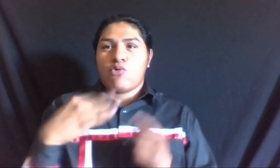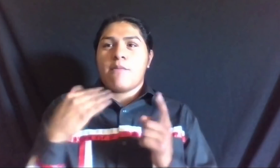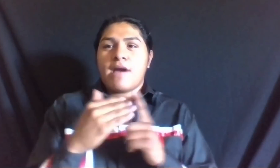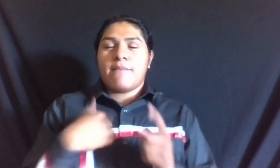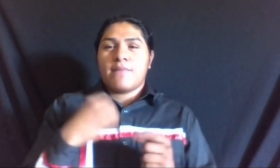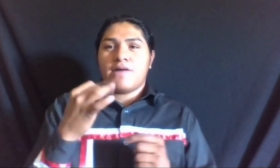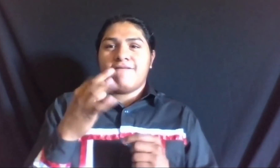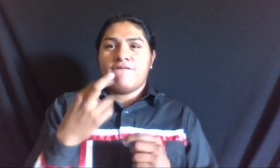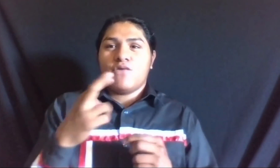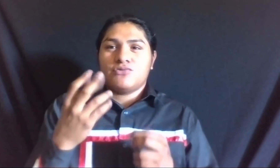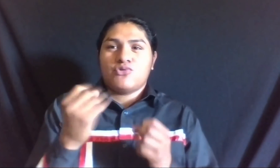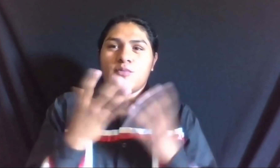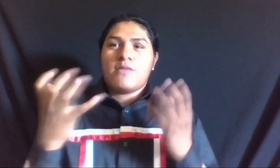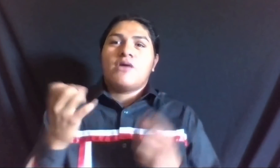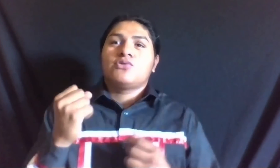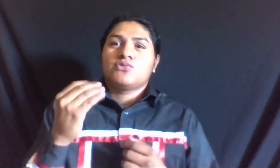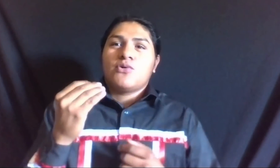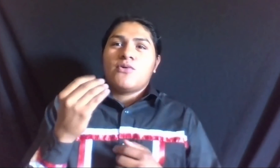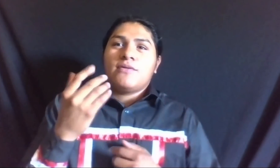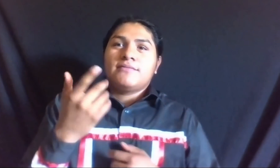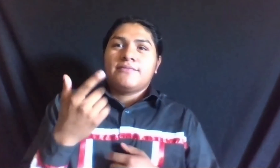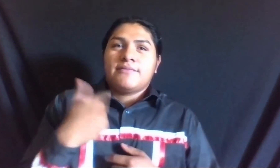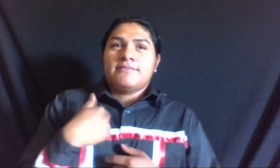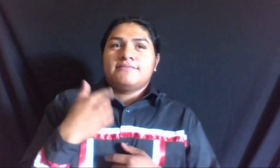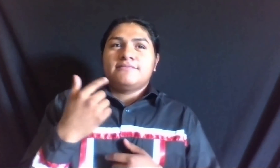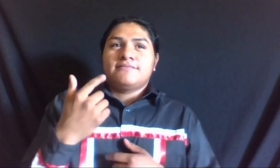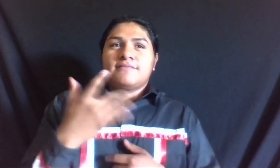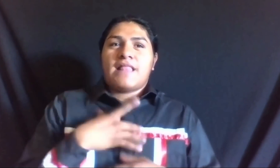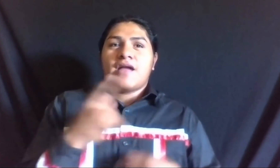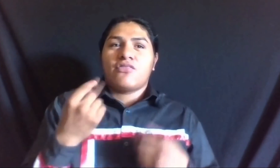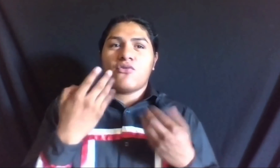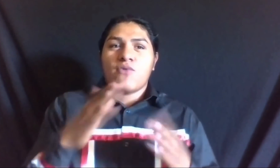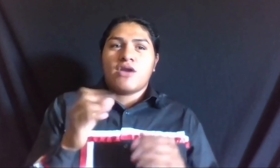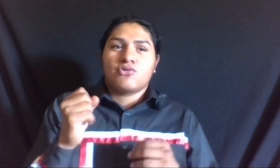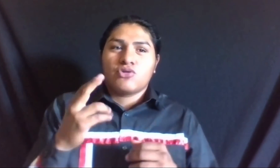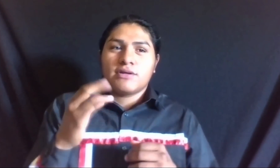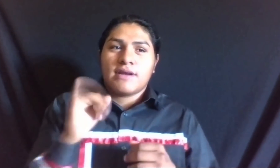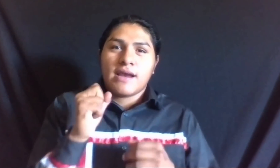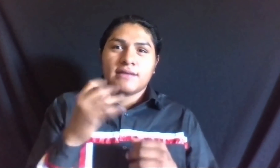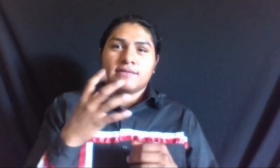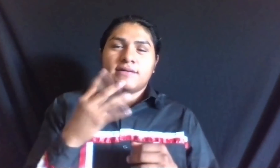SHE REMINDS ME SO MUCH OF HER I LIKE THE WAY THAT SHE IS SUPPORTIVE OF ME